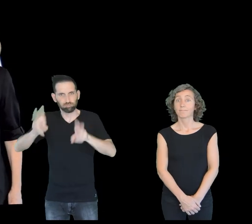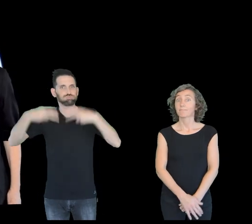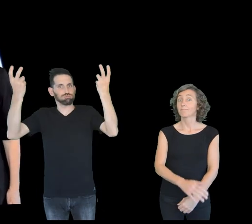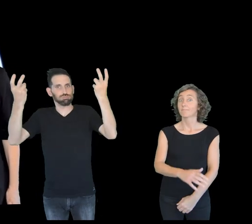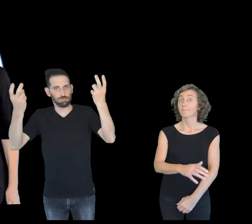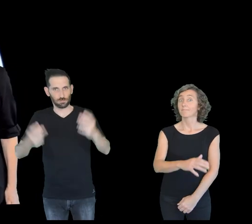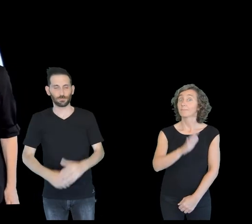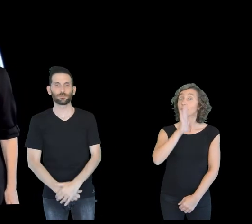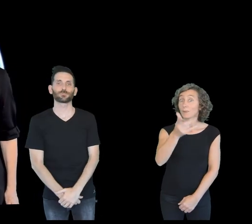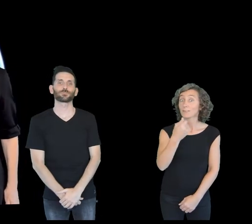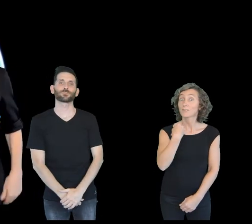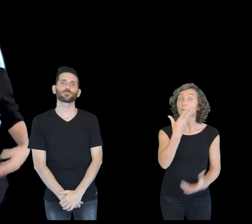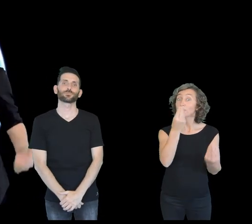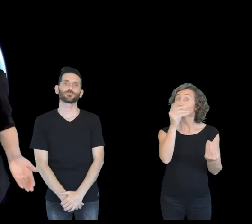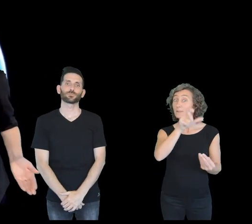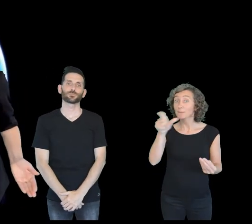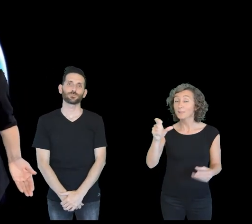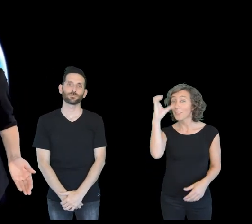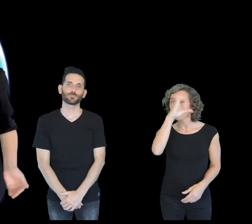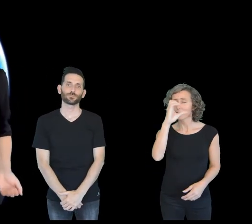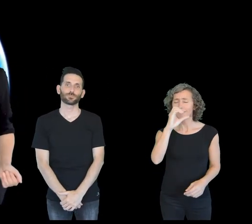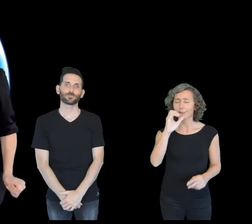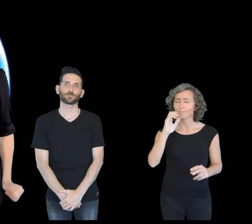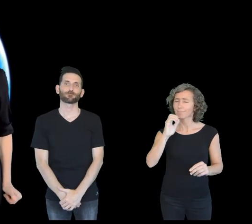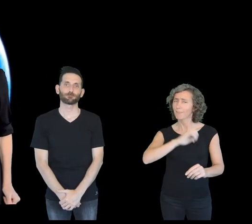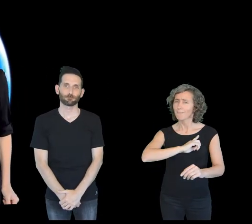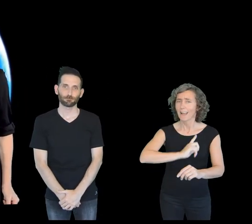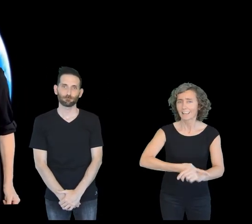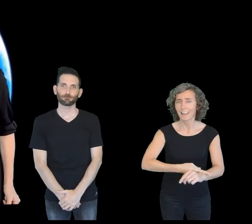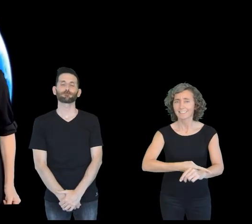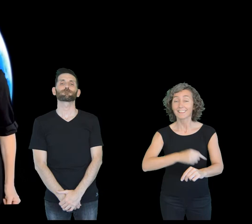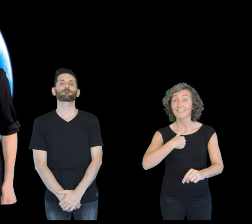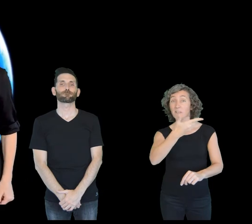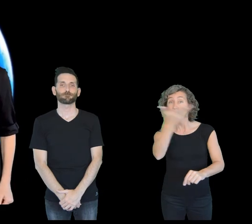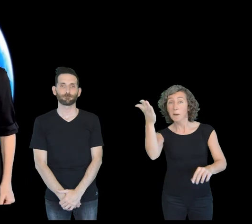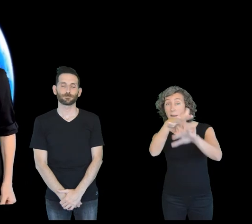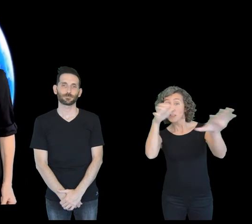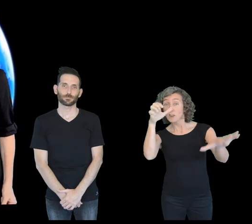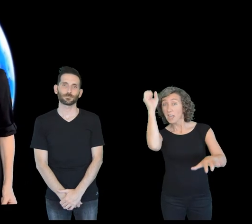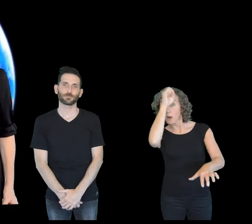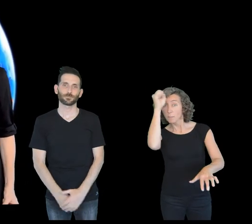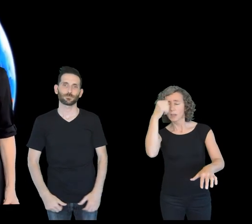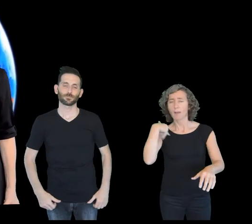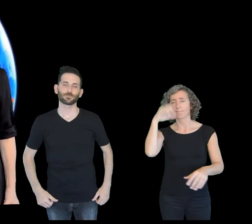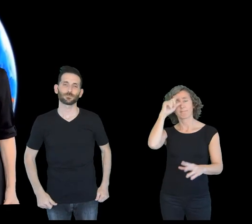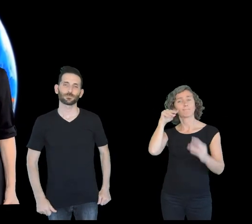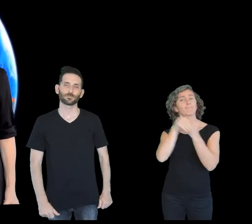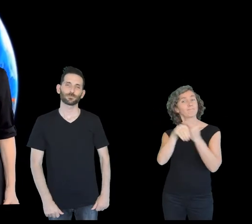That is why many Scientists needed to be brave and think differently.